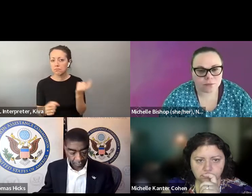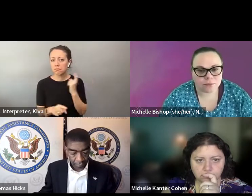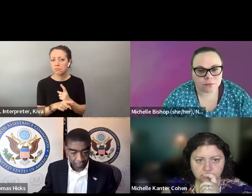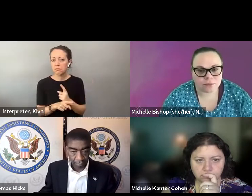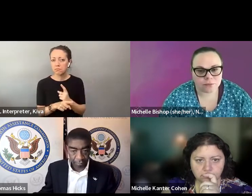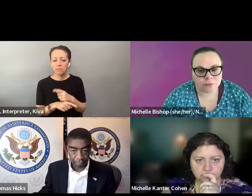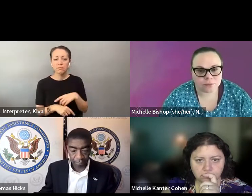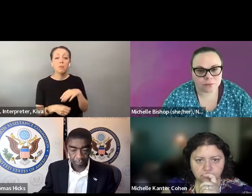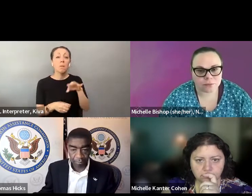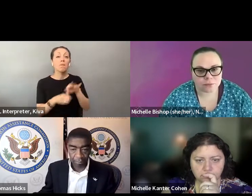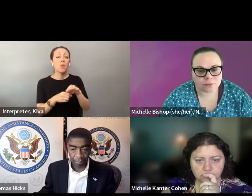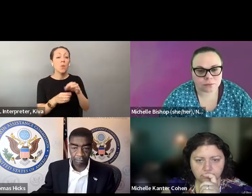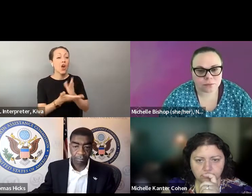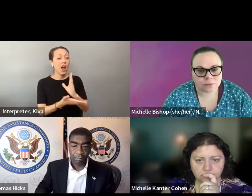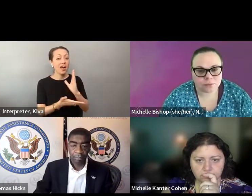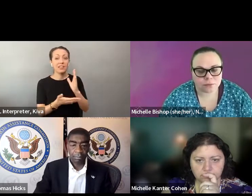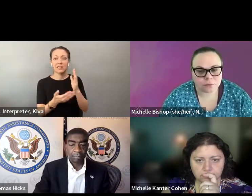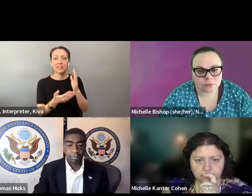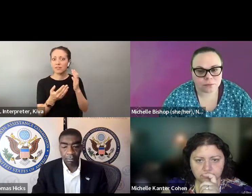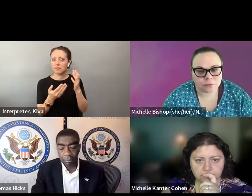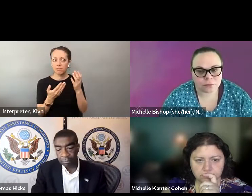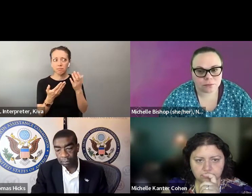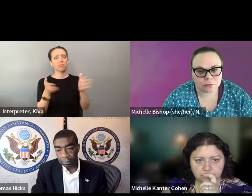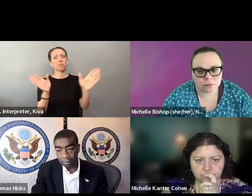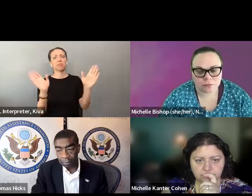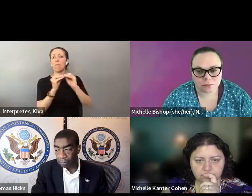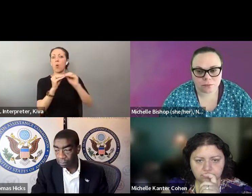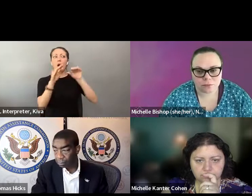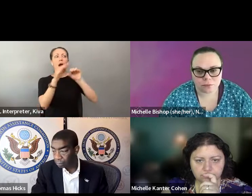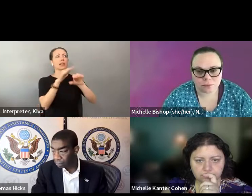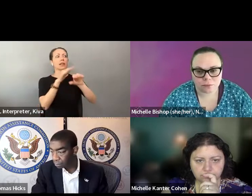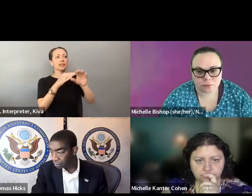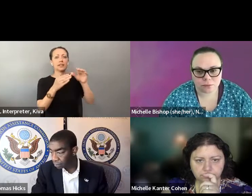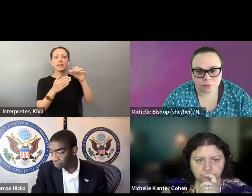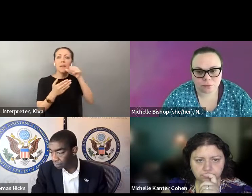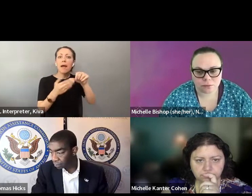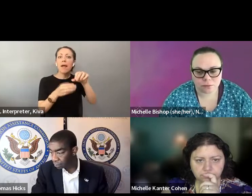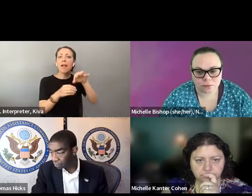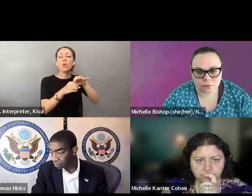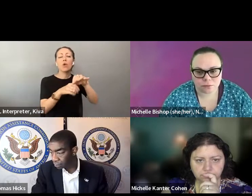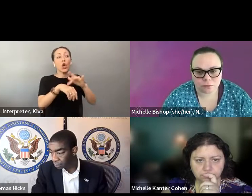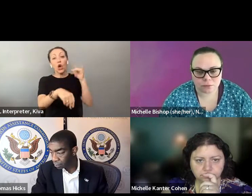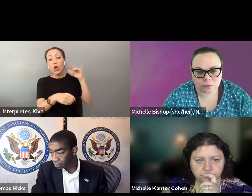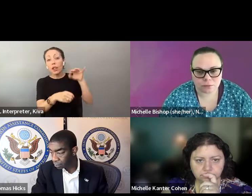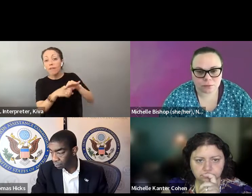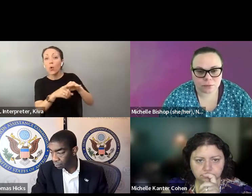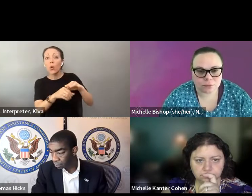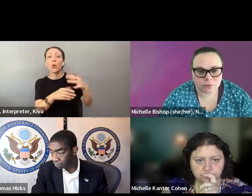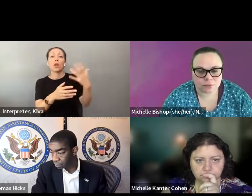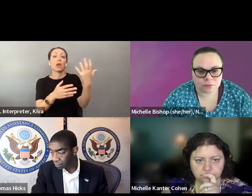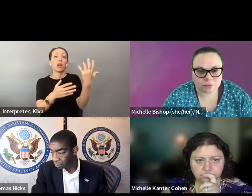draw to this. So in 2020, we had a pandemic. And by virtue of that, we saw voting rights expanded in a lot of ways. We I got up with this. So in 2,020 we had a pandemic, and by virtue that we saw veteran rights expanded in a lot of ways, we saw go by mail made more accessible.